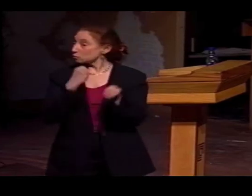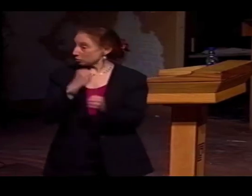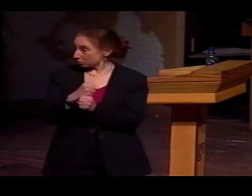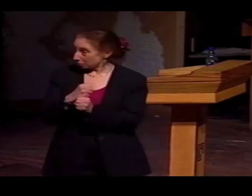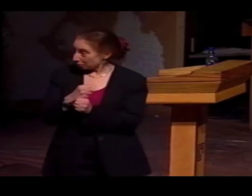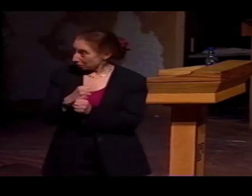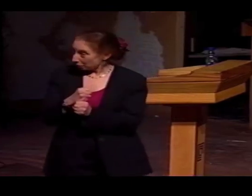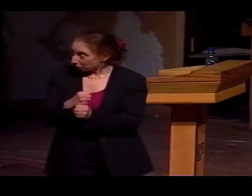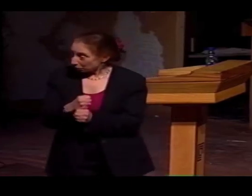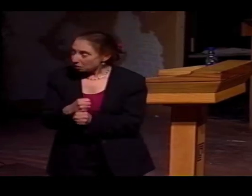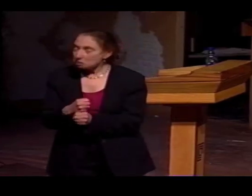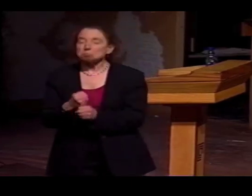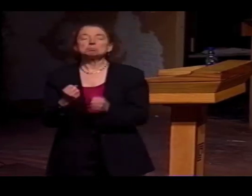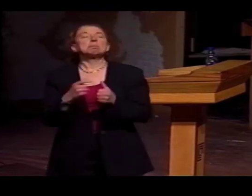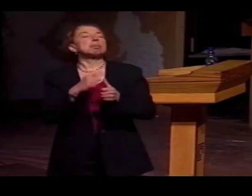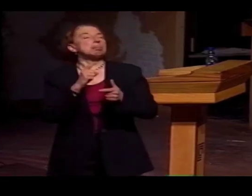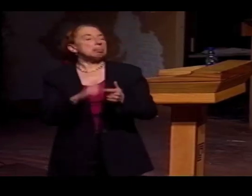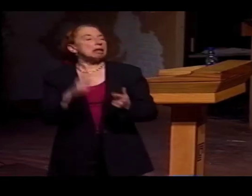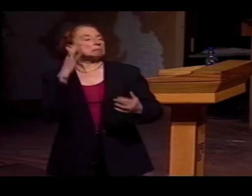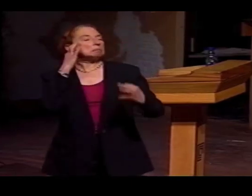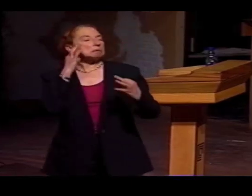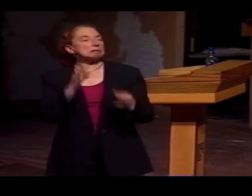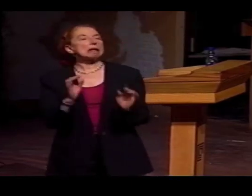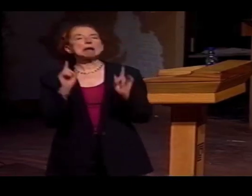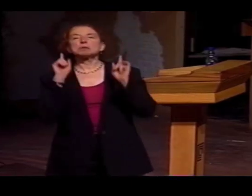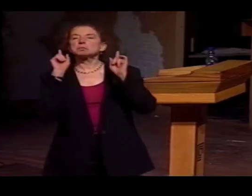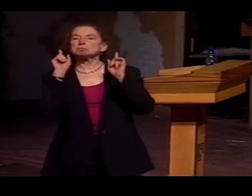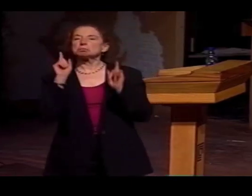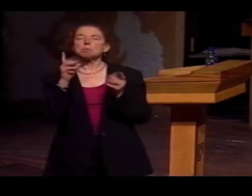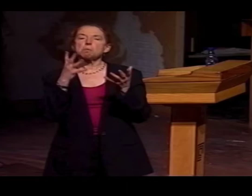TO WORK AT RIT AS AN INTERPRETER FOR SEVERAL YEARS.